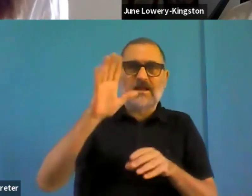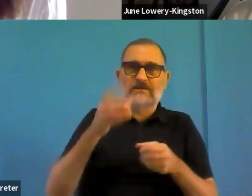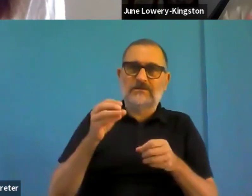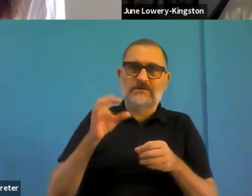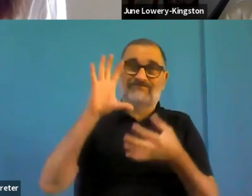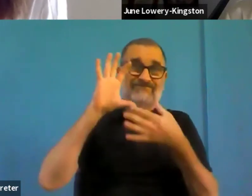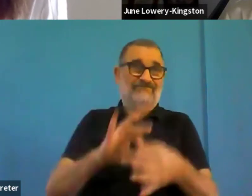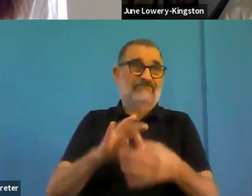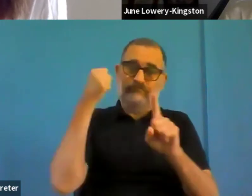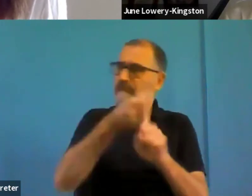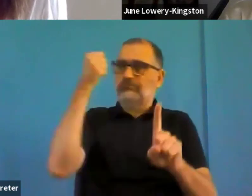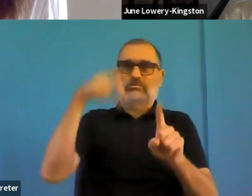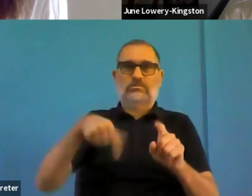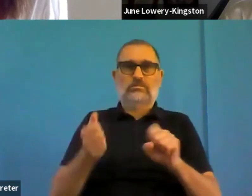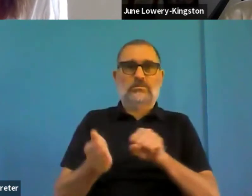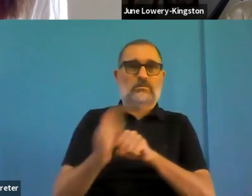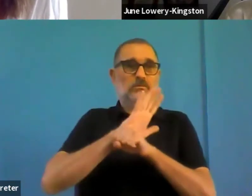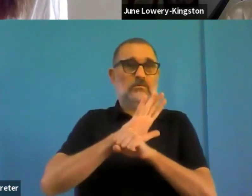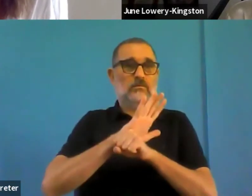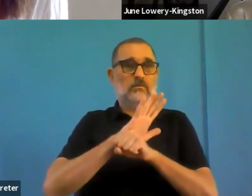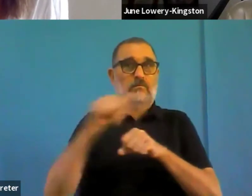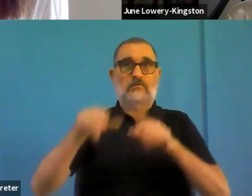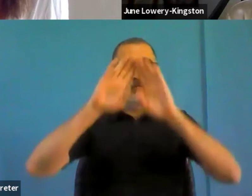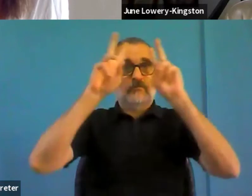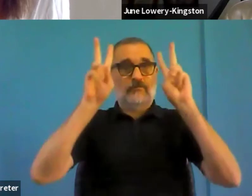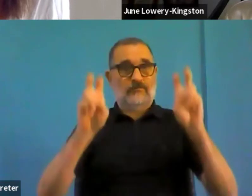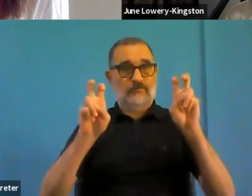So that's on the sort of digital side of things in the digital transformation side of things.